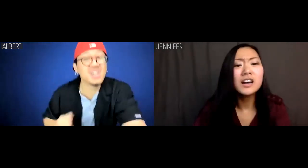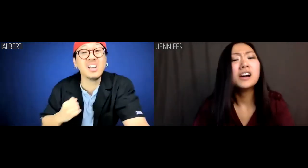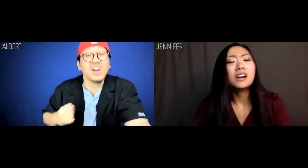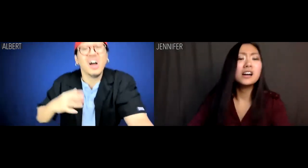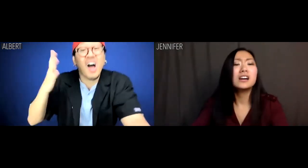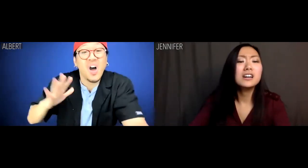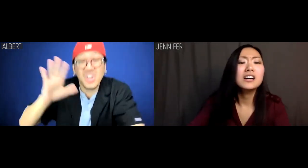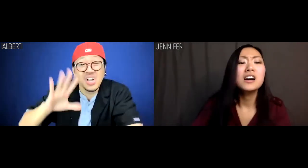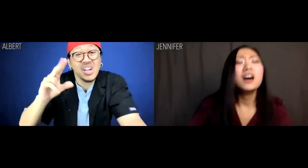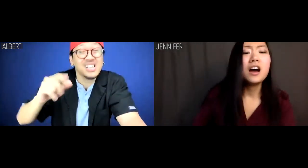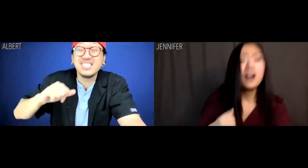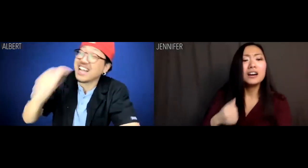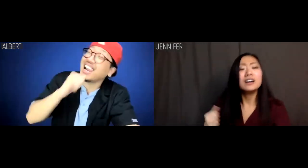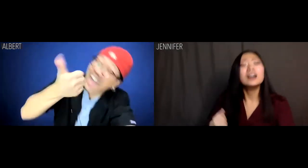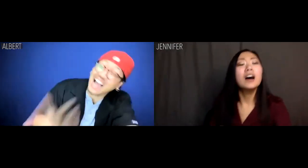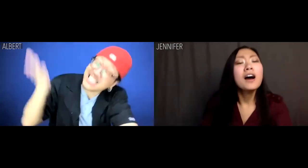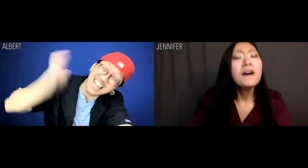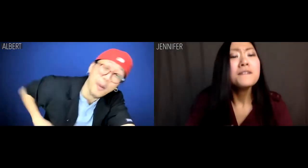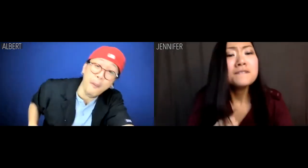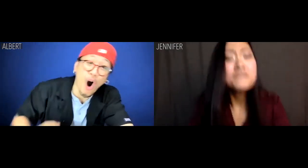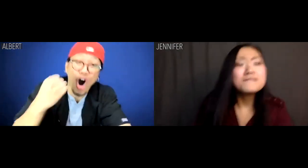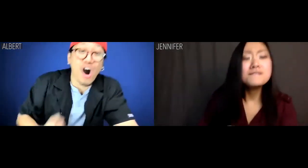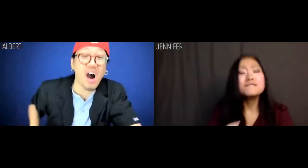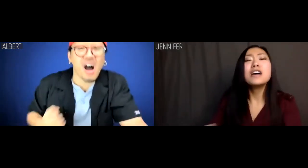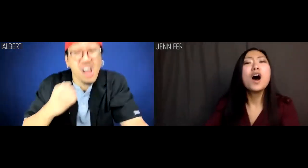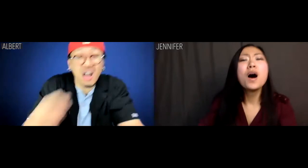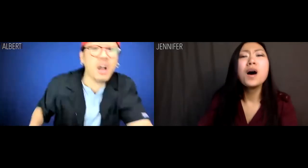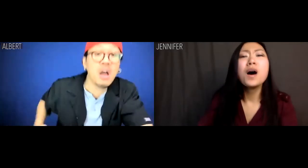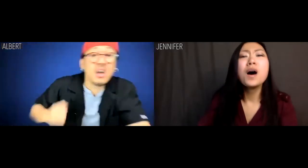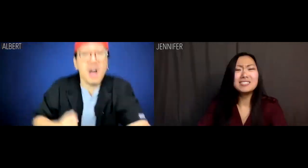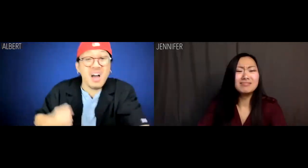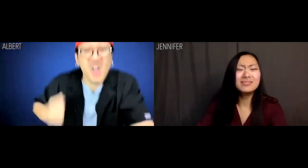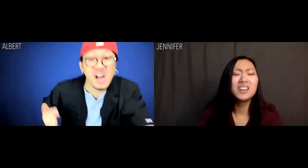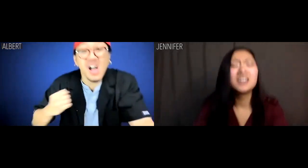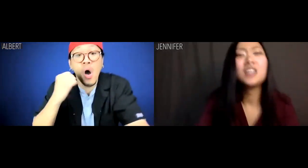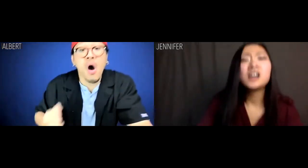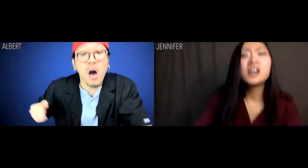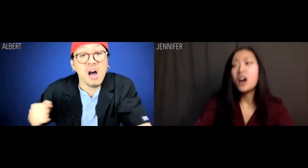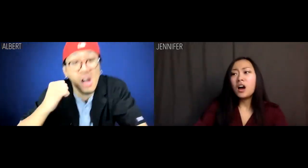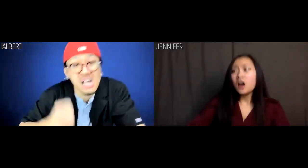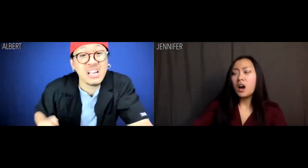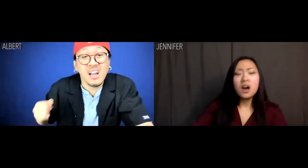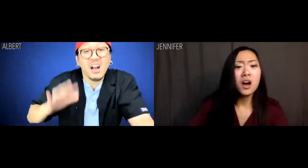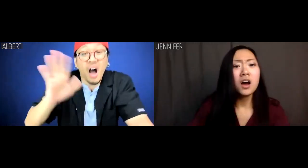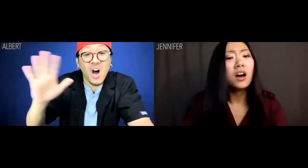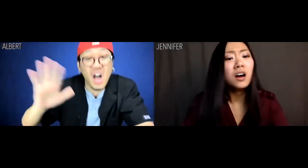Albert: This isn't a contest. [police sirens, footsteps]